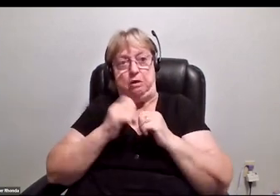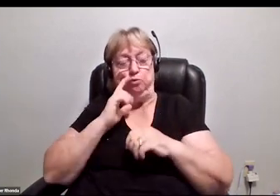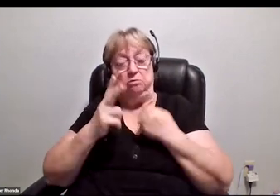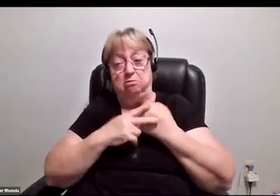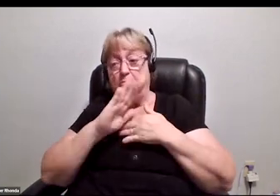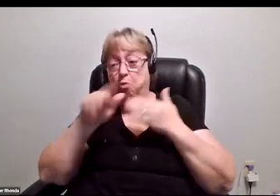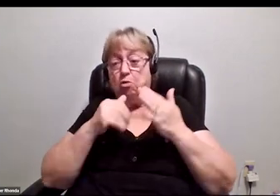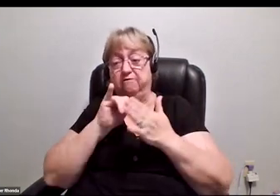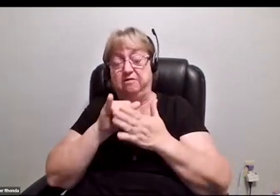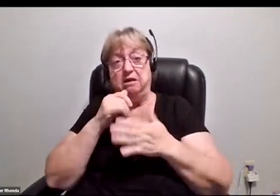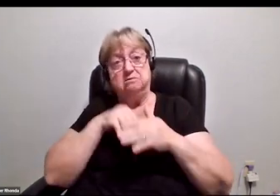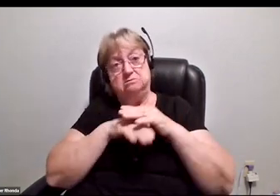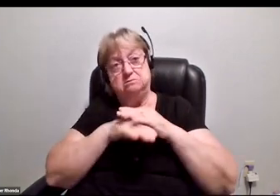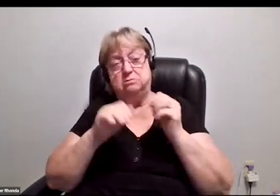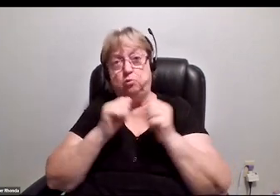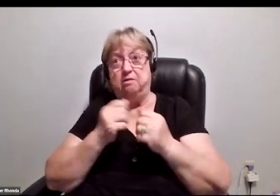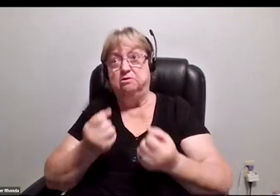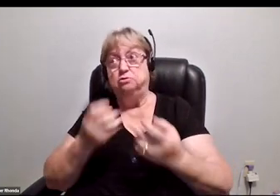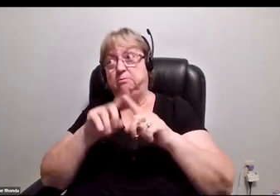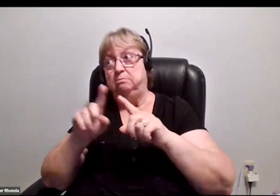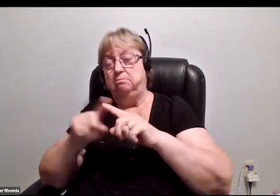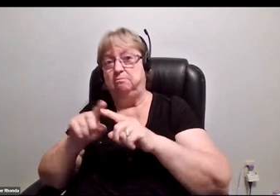with as many different screen readers as possible.